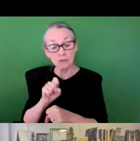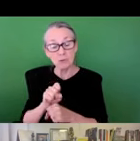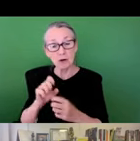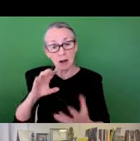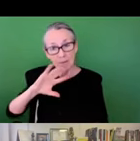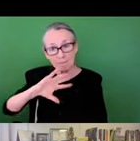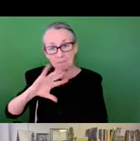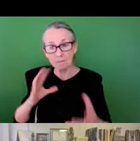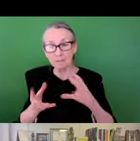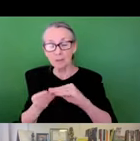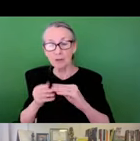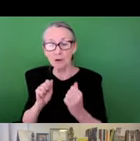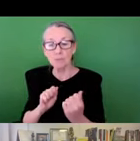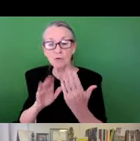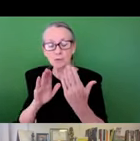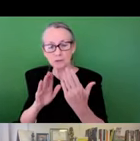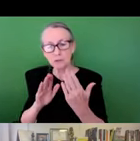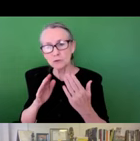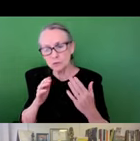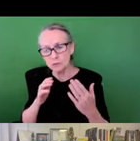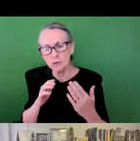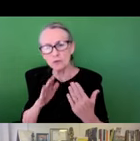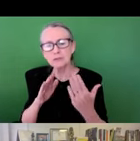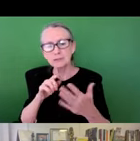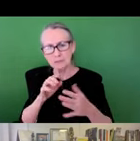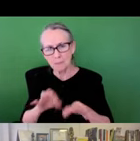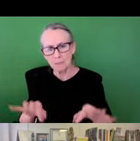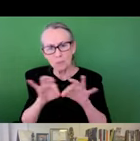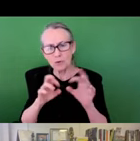. In this work I take a comprehensive approach to address